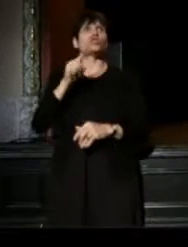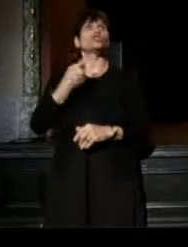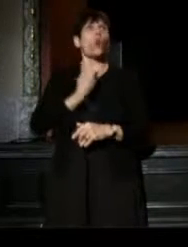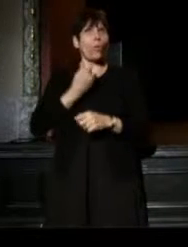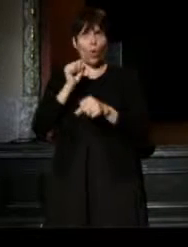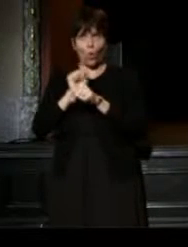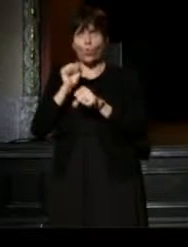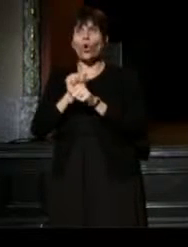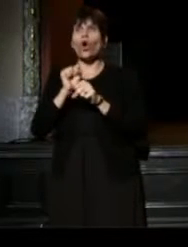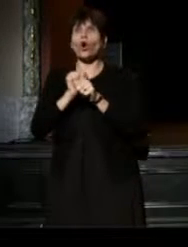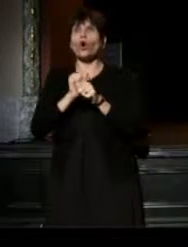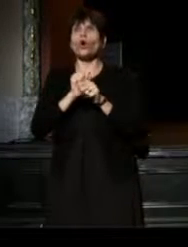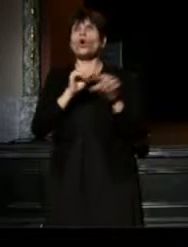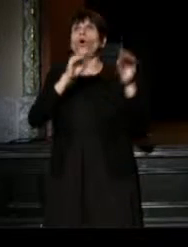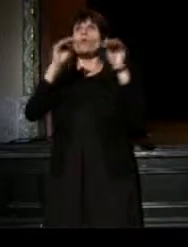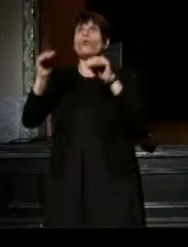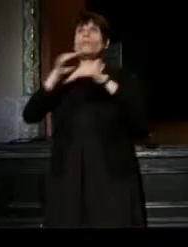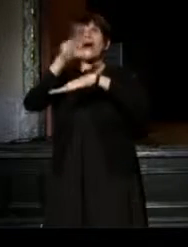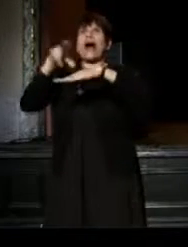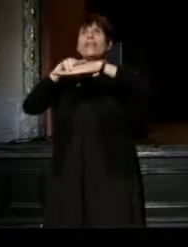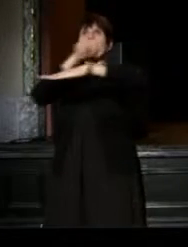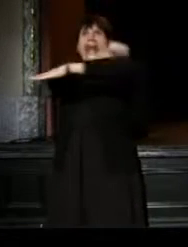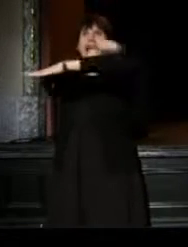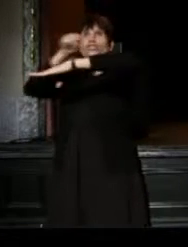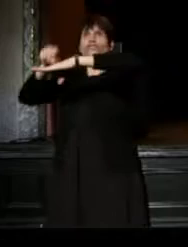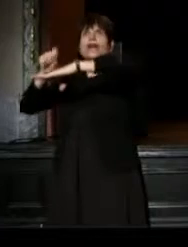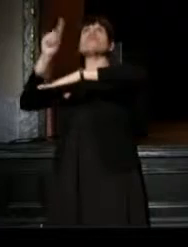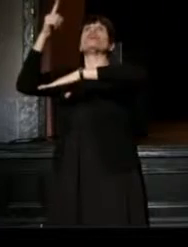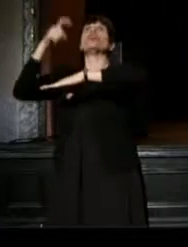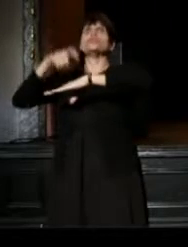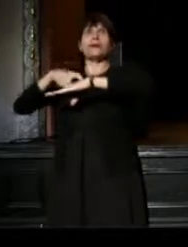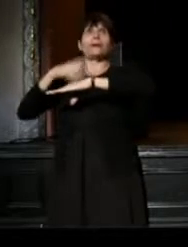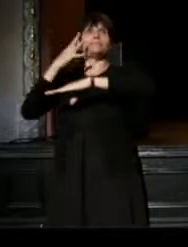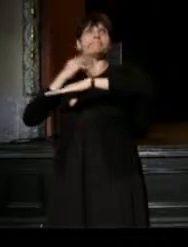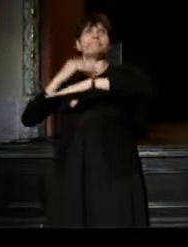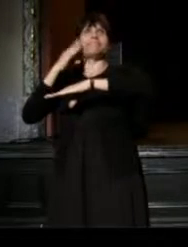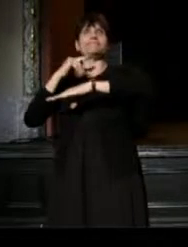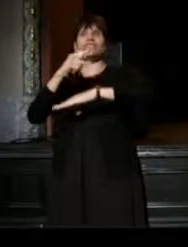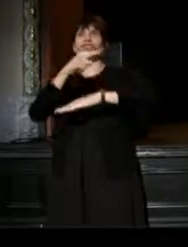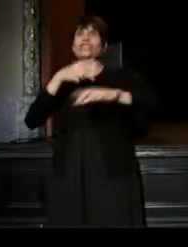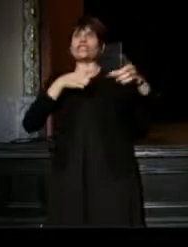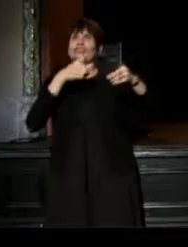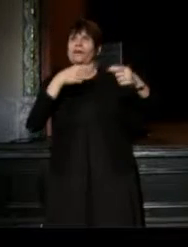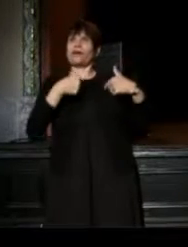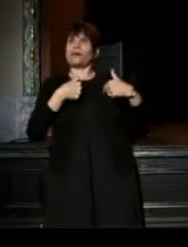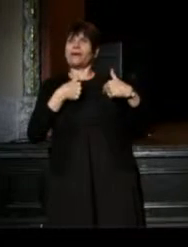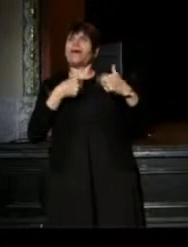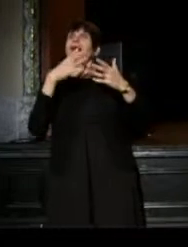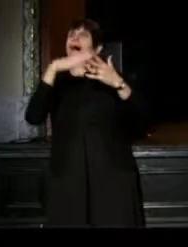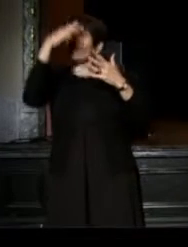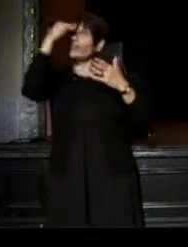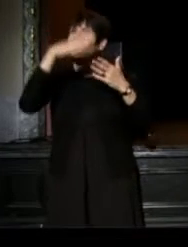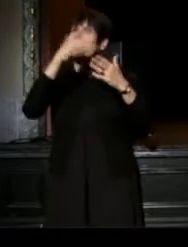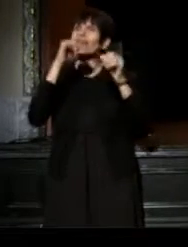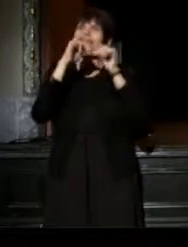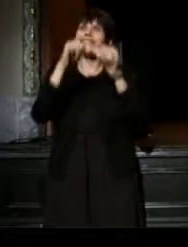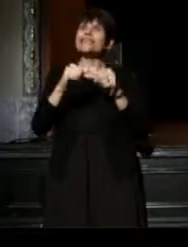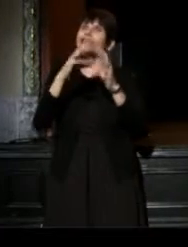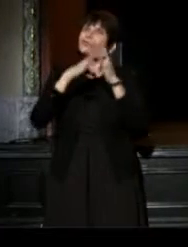that put me on the national stage for the first time. I've learned and continue to learn so much from her about performing